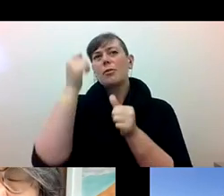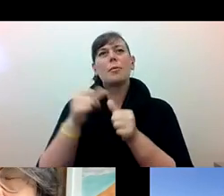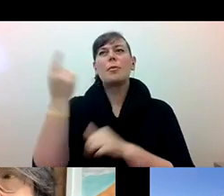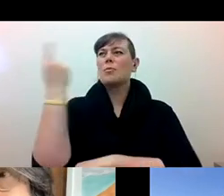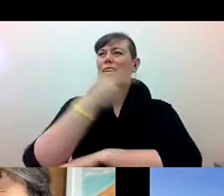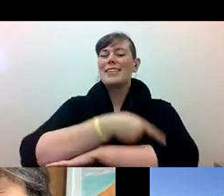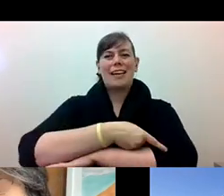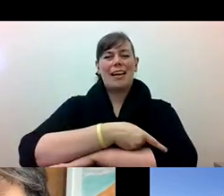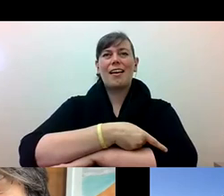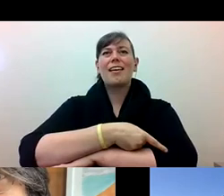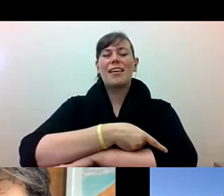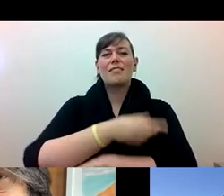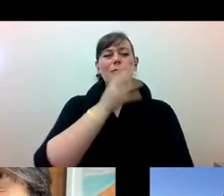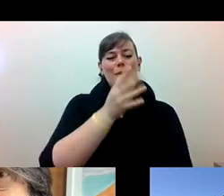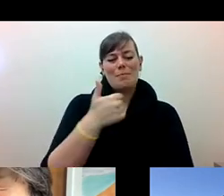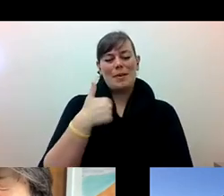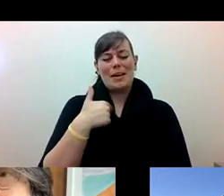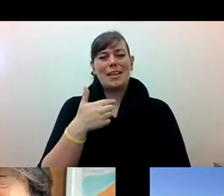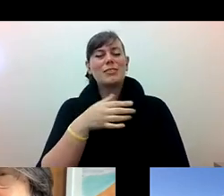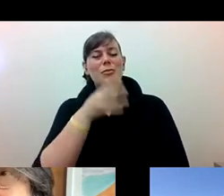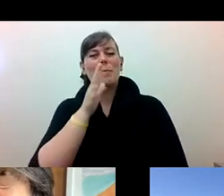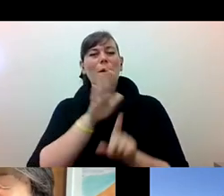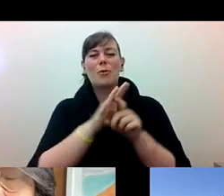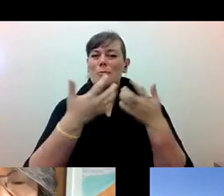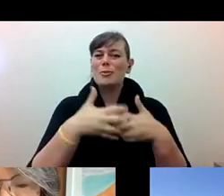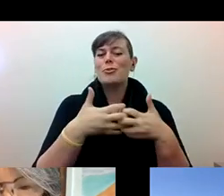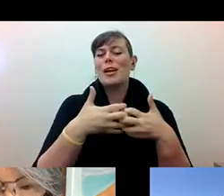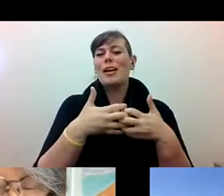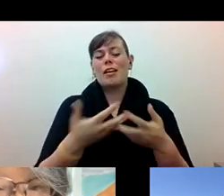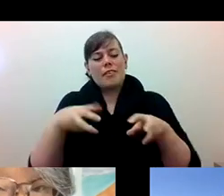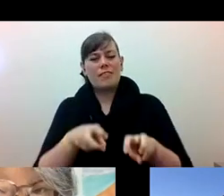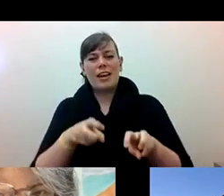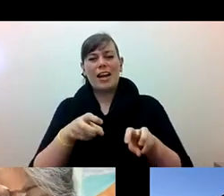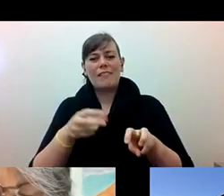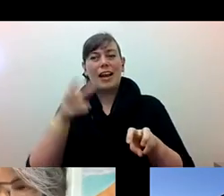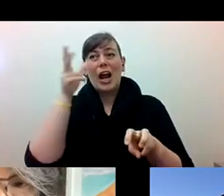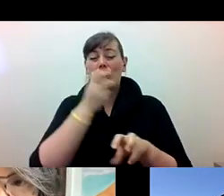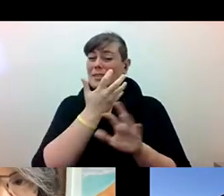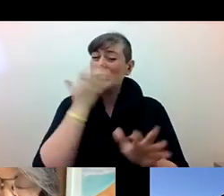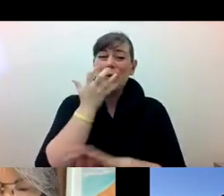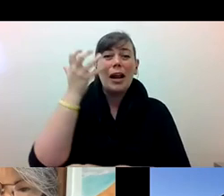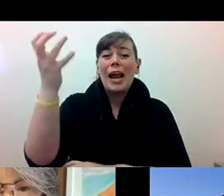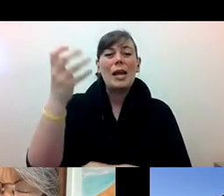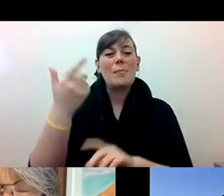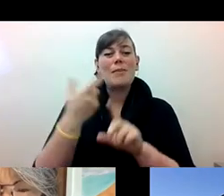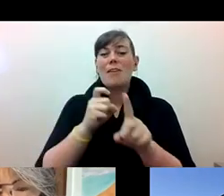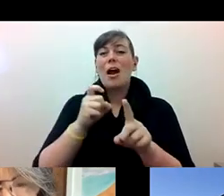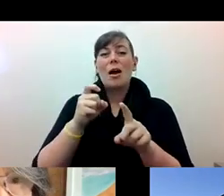pam tau lee: sitting next to my grandmother's machine and then also I'm hearing a screen from a garment worker and